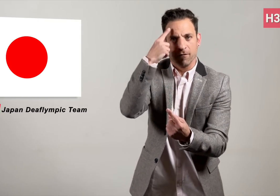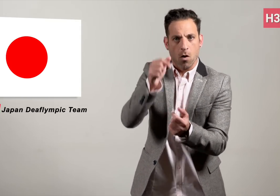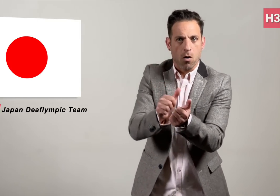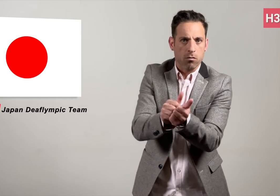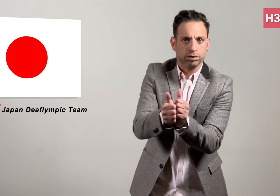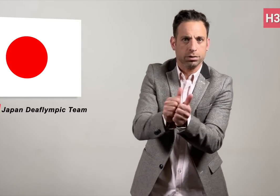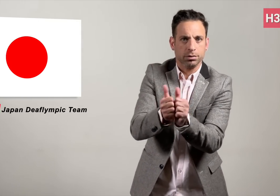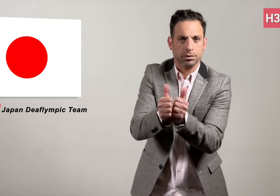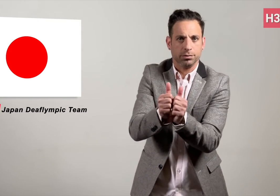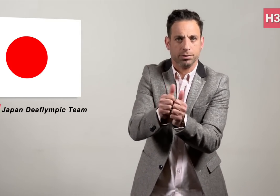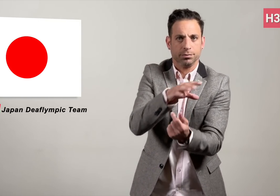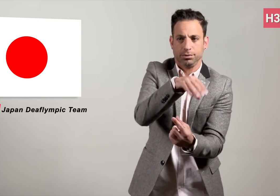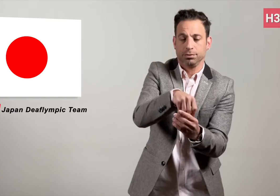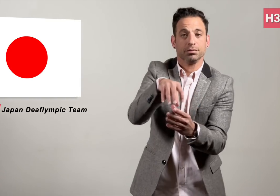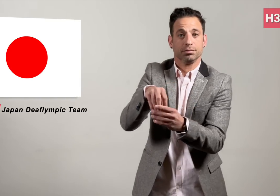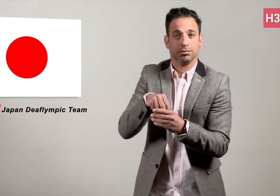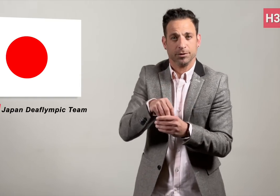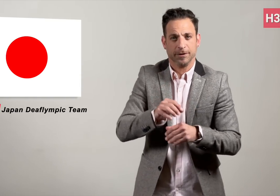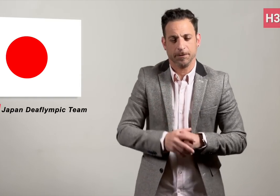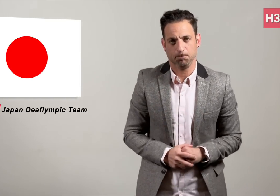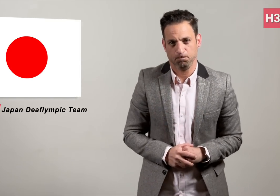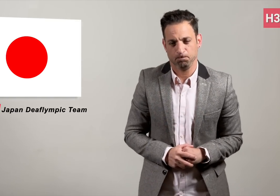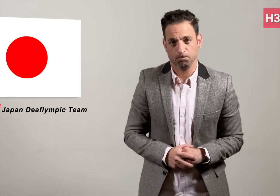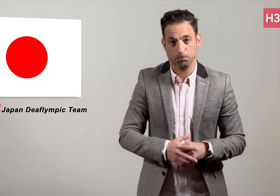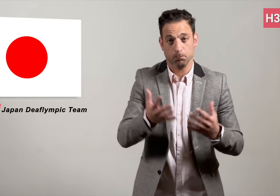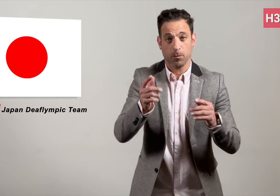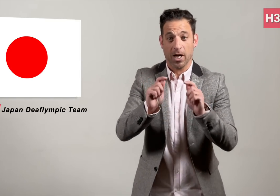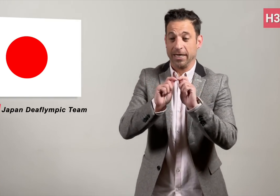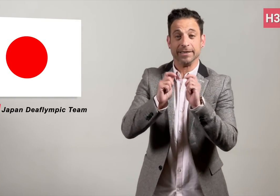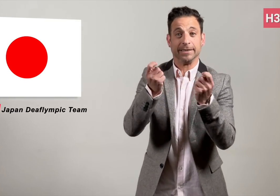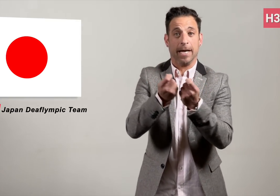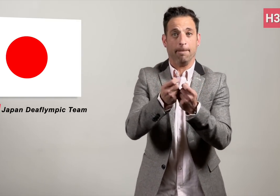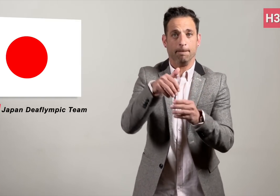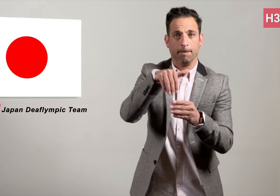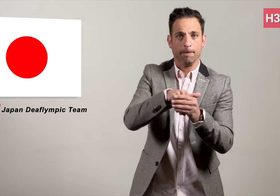Also each Japanese sport teams